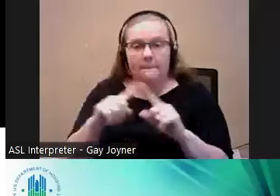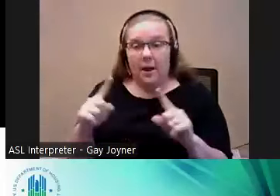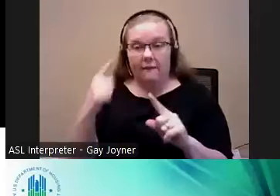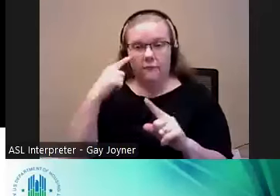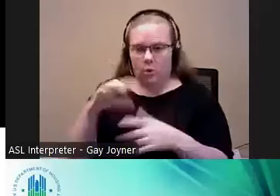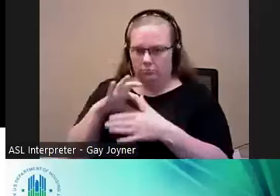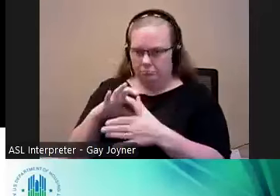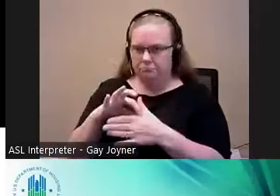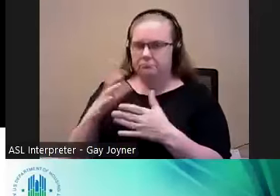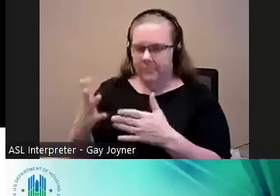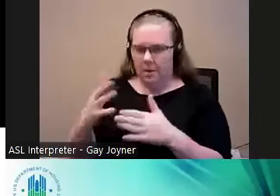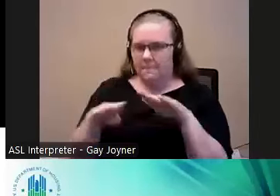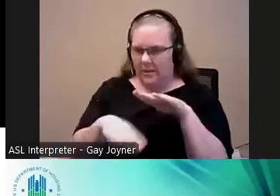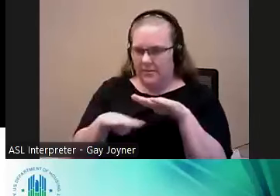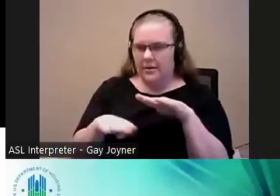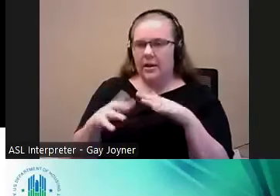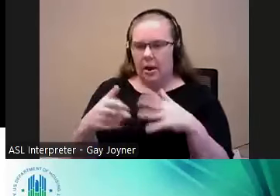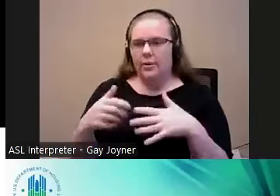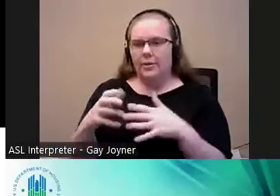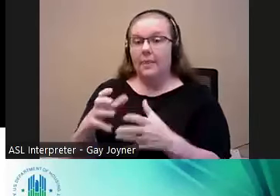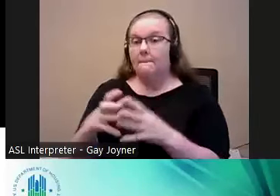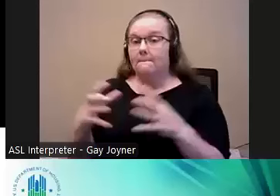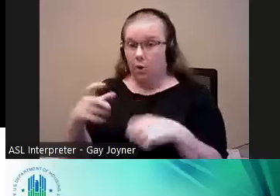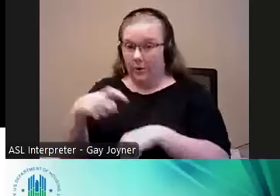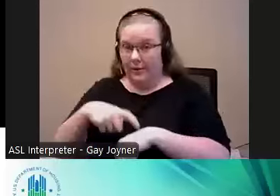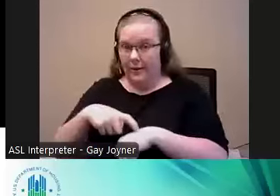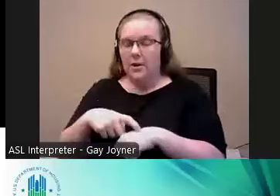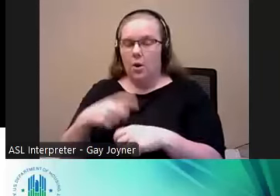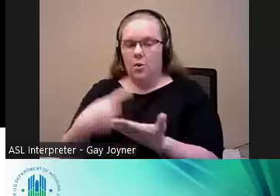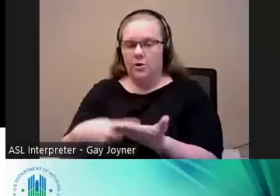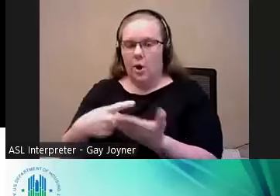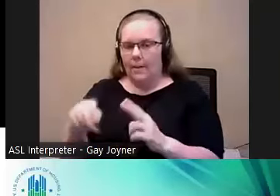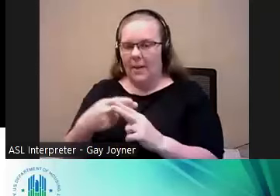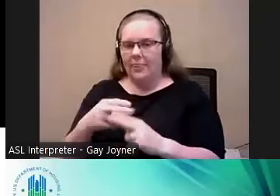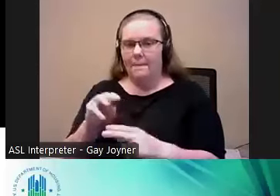then I will spend the bulk of my time talking about the mainstream notice.